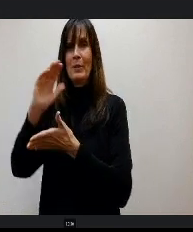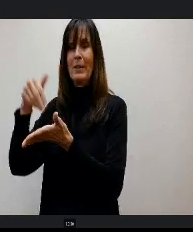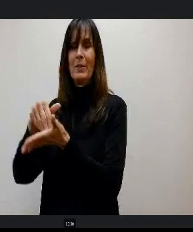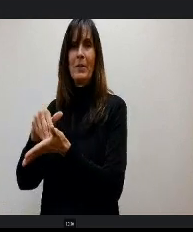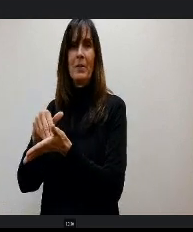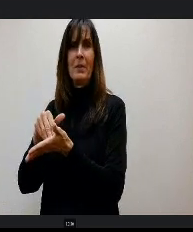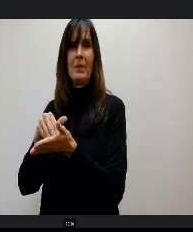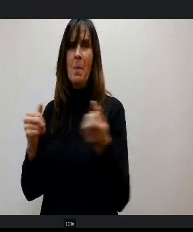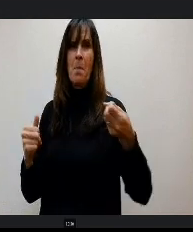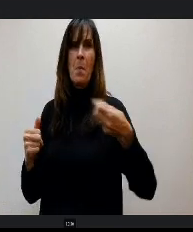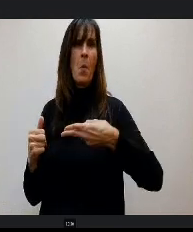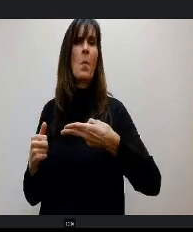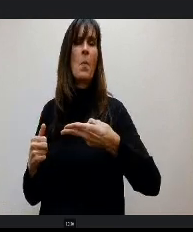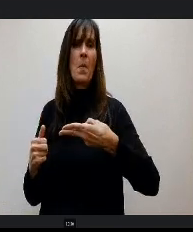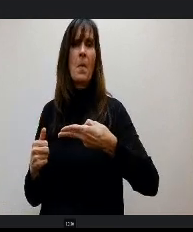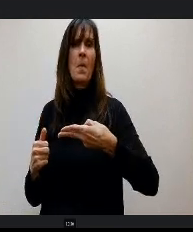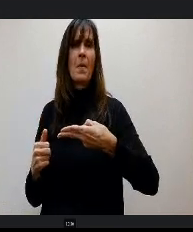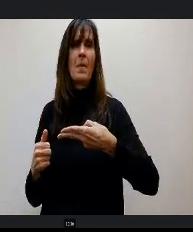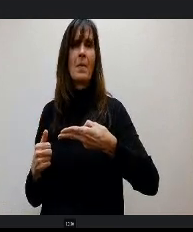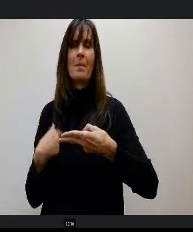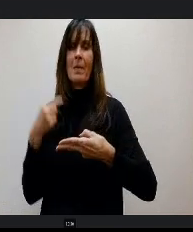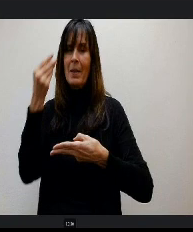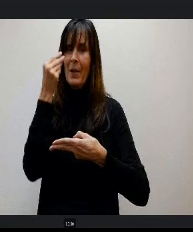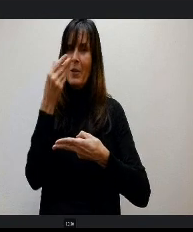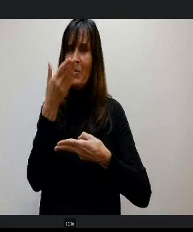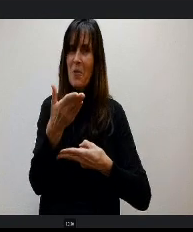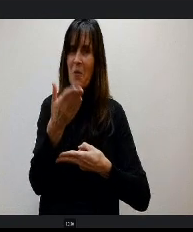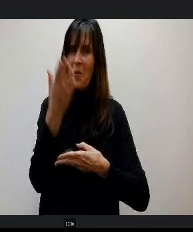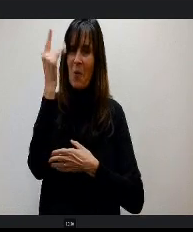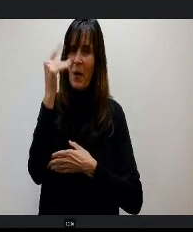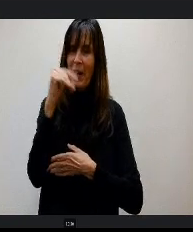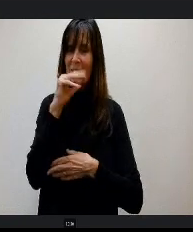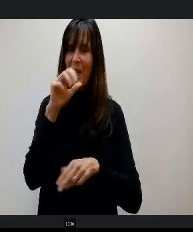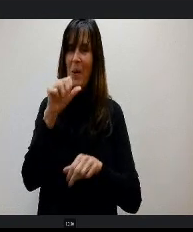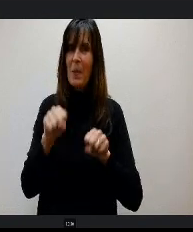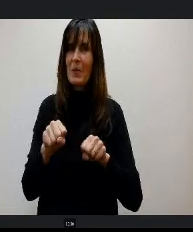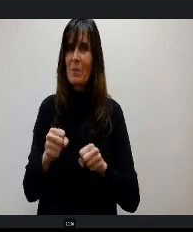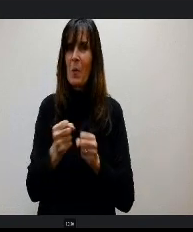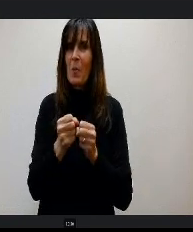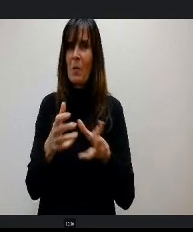I point that out because it would not be possible without the support of District 20 and the connections that we have.